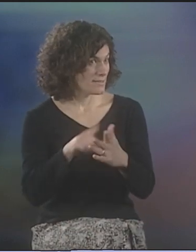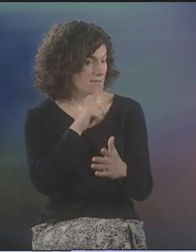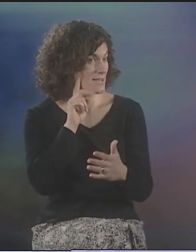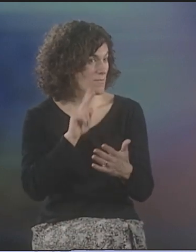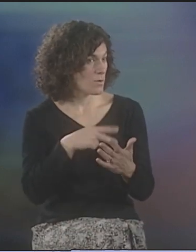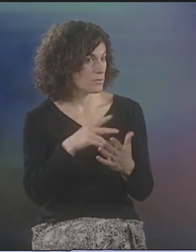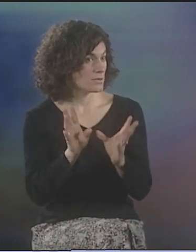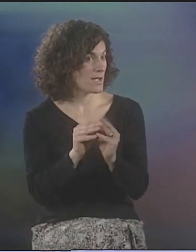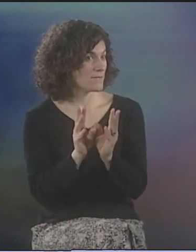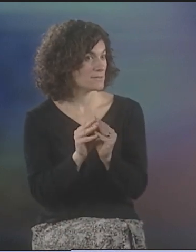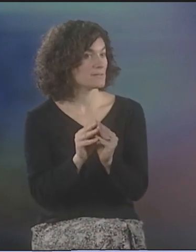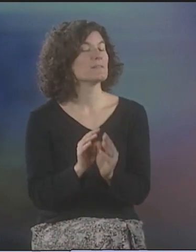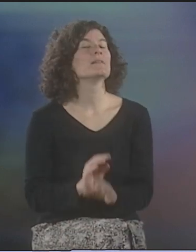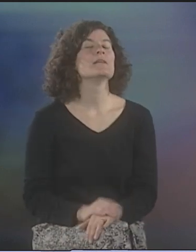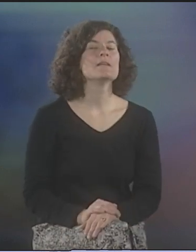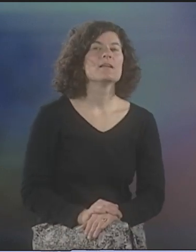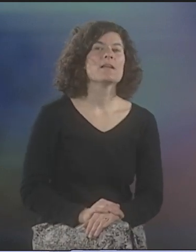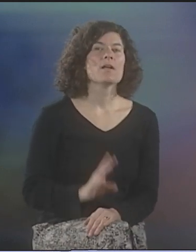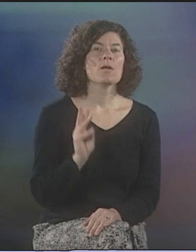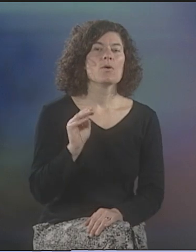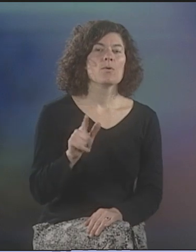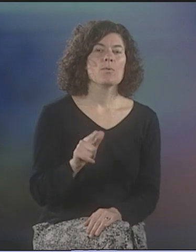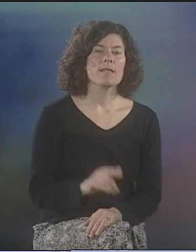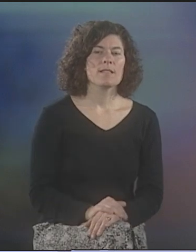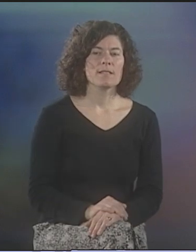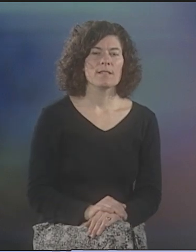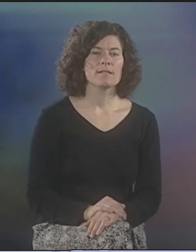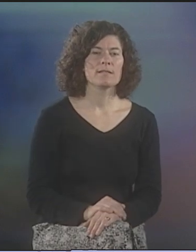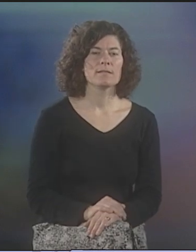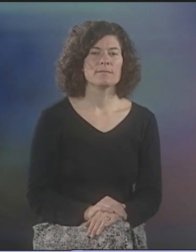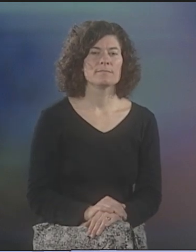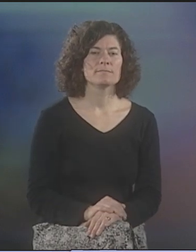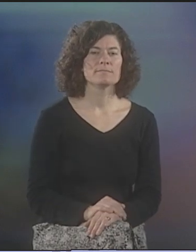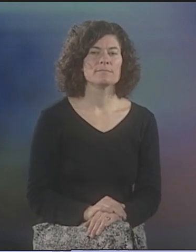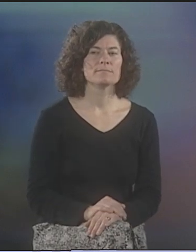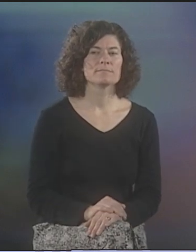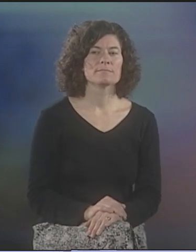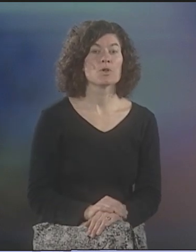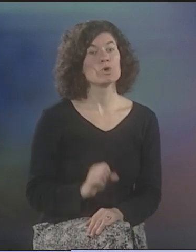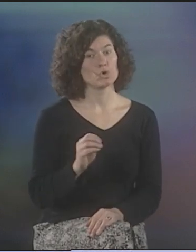HOW DID IT START? THE NATIONAL DEAF POETRY CONFERENCE? WELL, LET'S SEE.